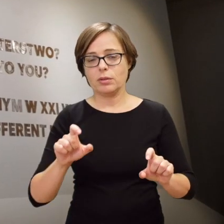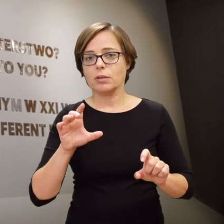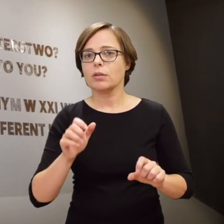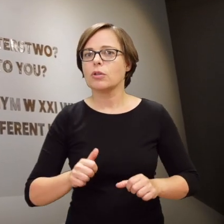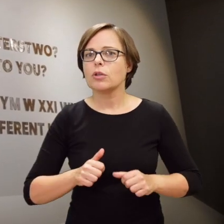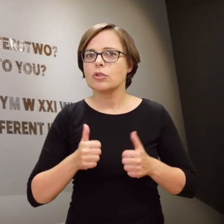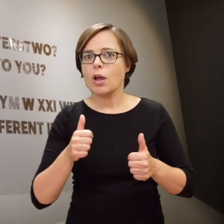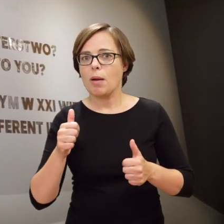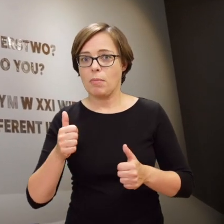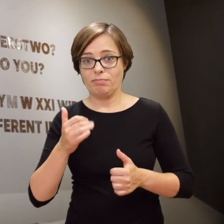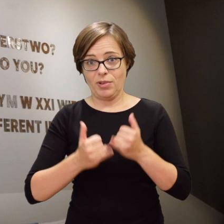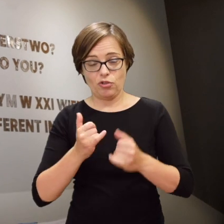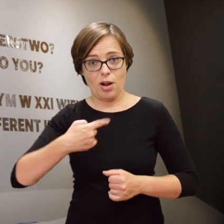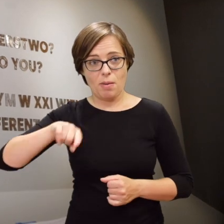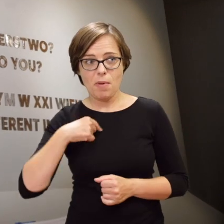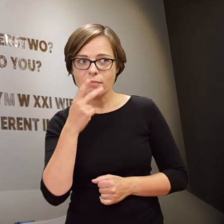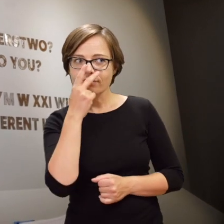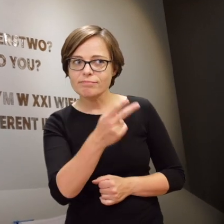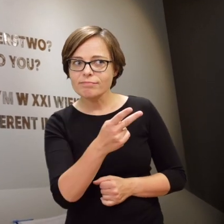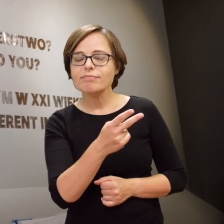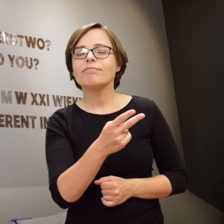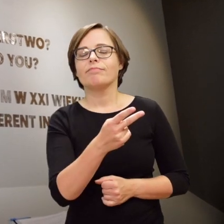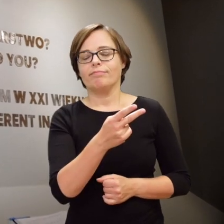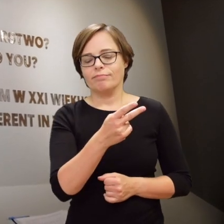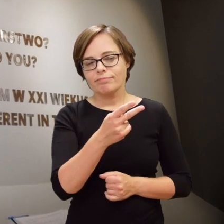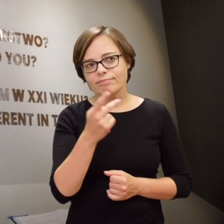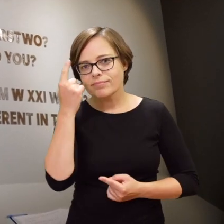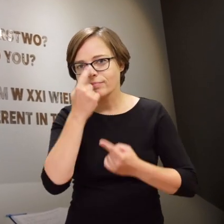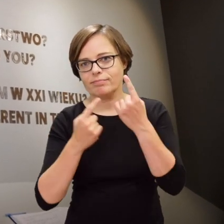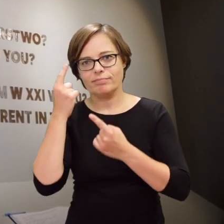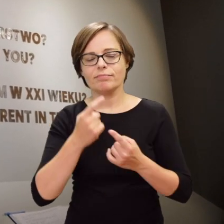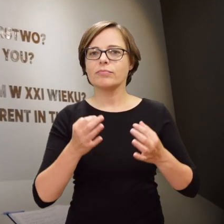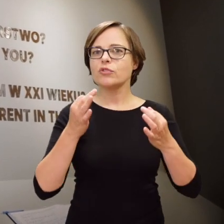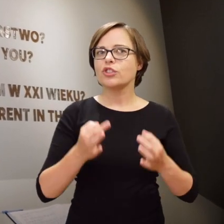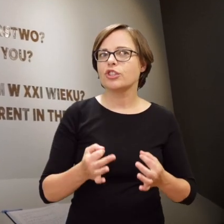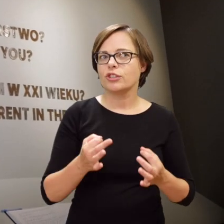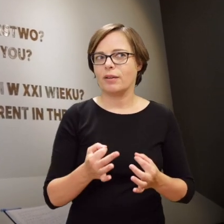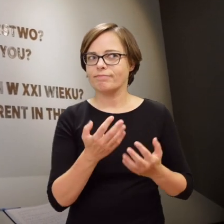to make us stop for a moment and reflect upon how this story affects us today,